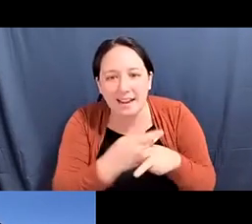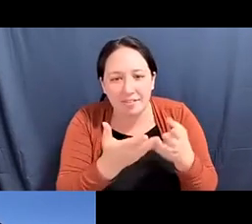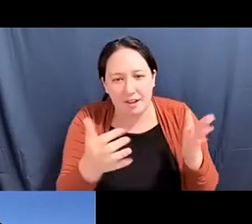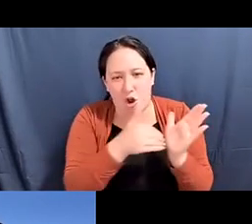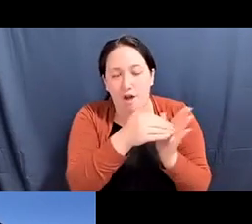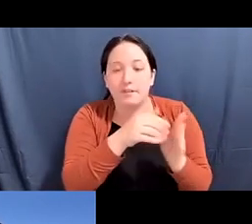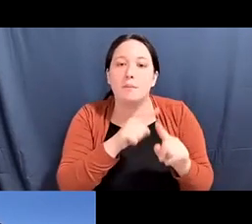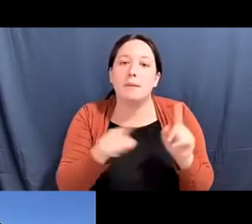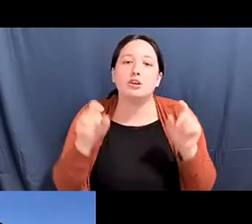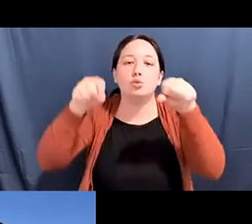of how every generation,